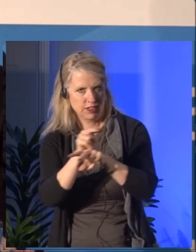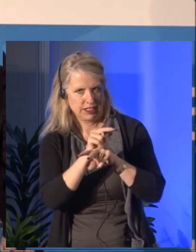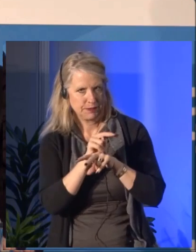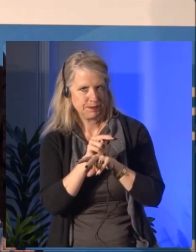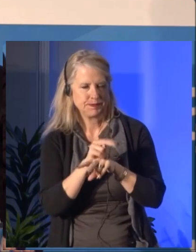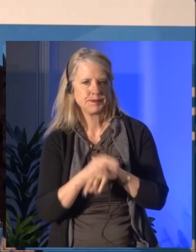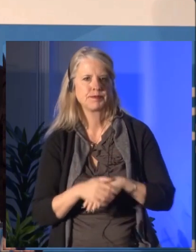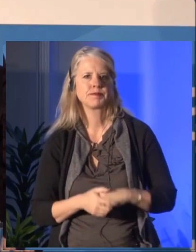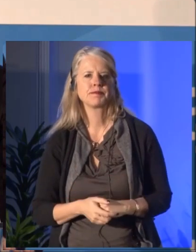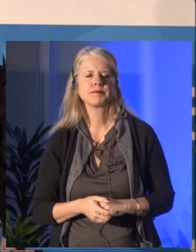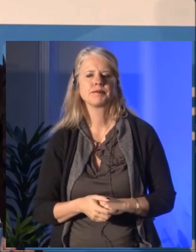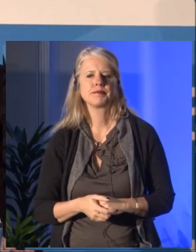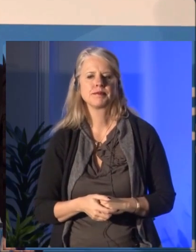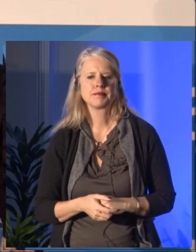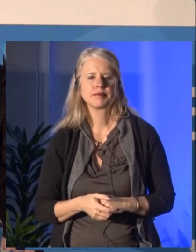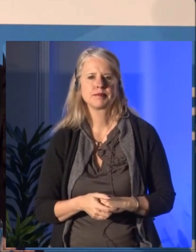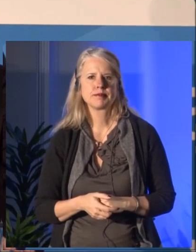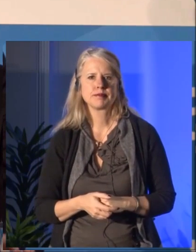of Canada's new self-nomination process.